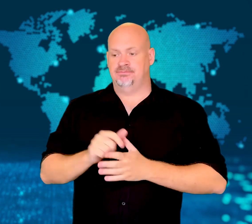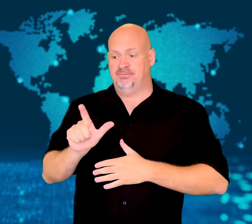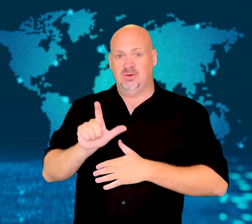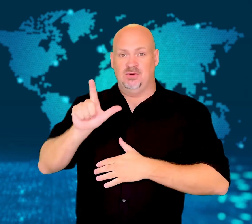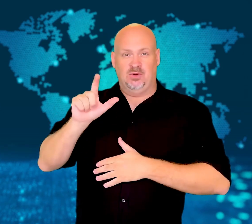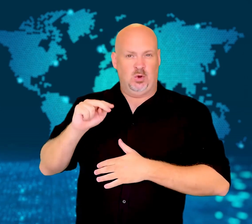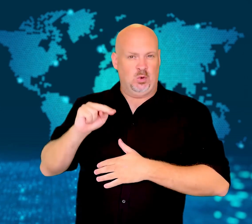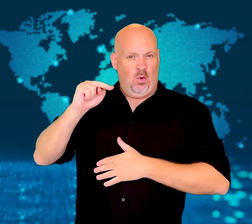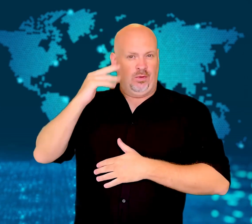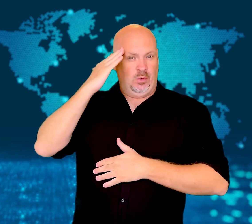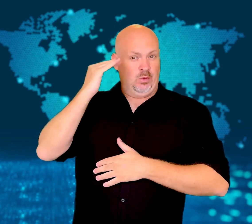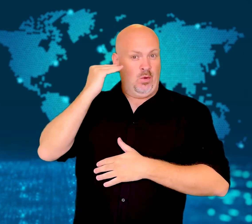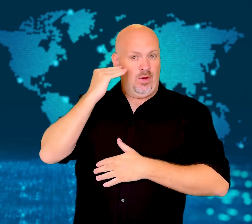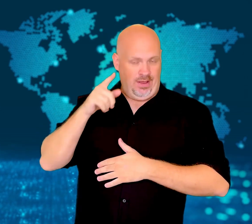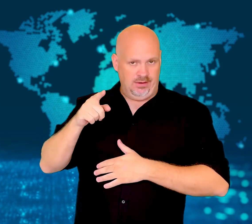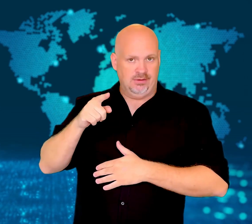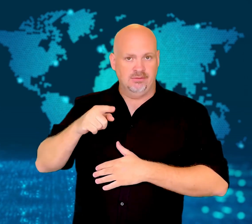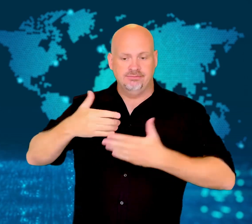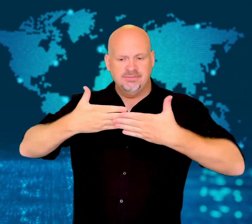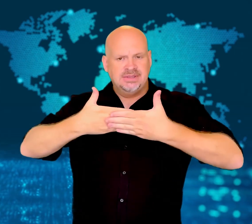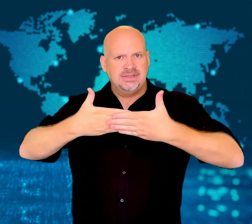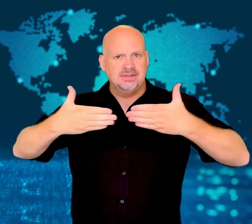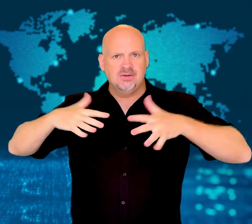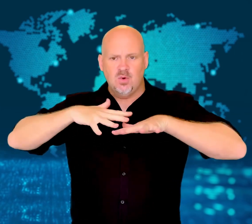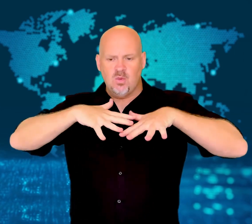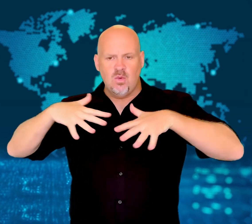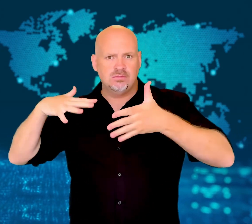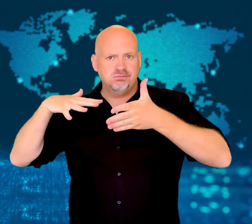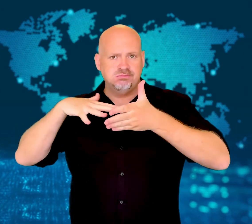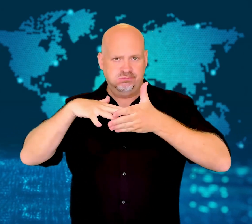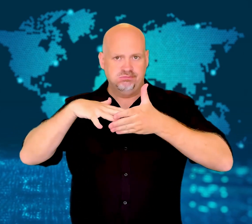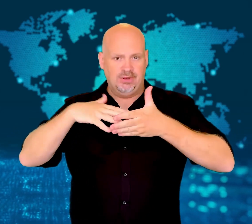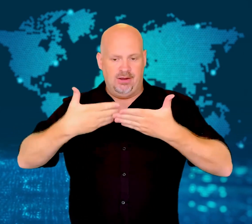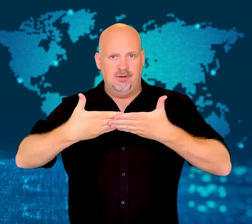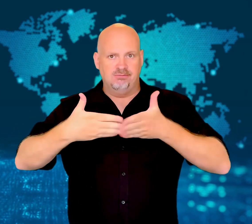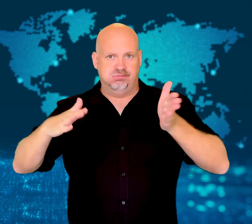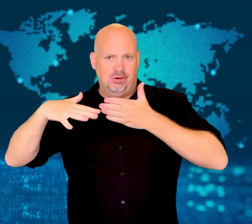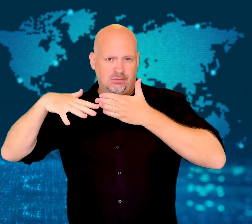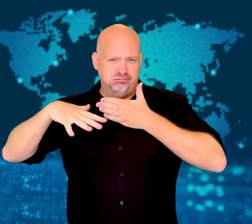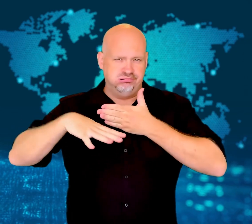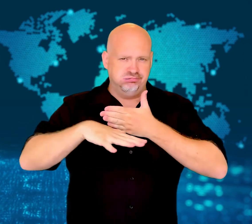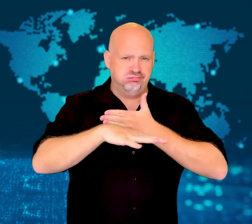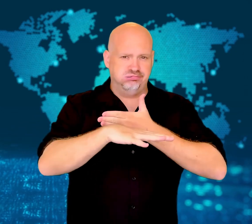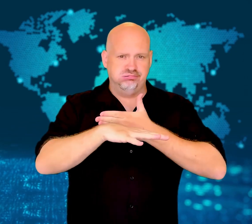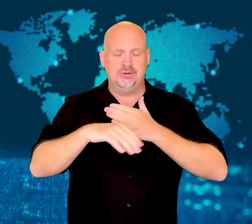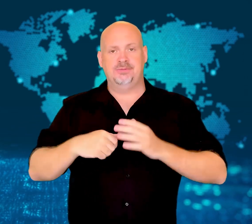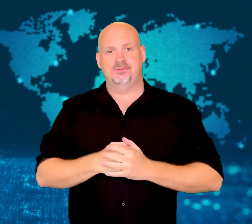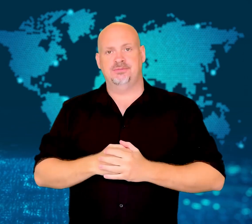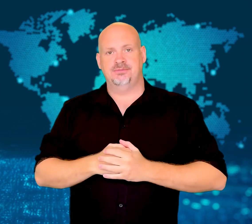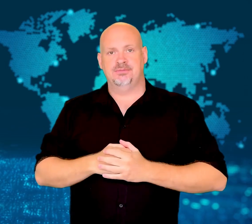Water released from dam.